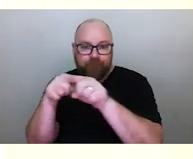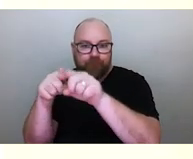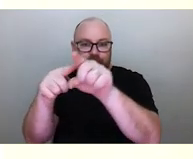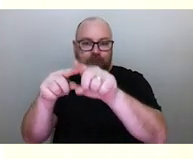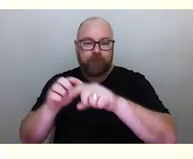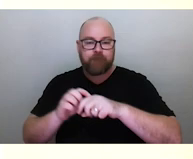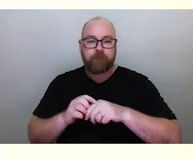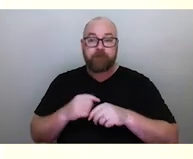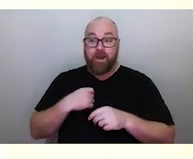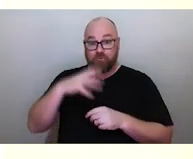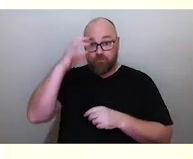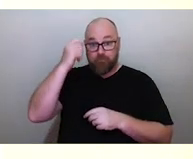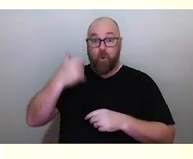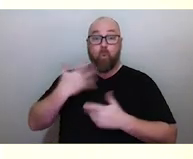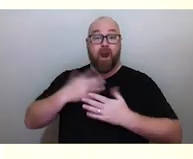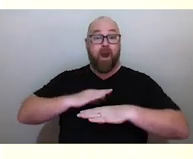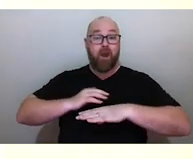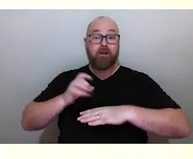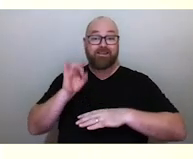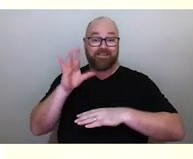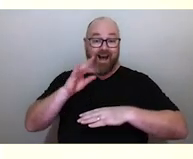to be able to get from point A to point B.